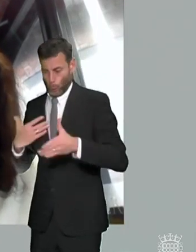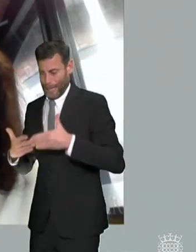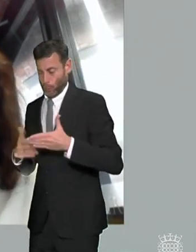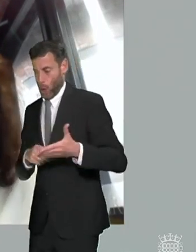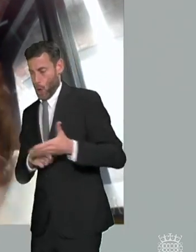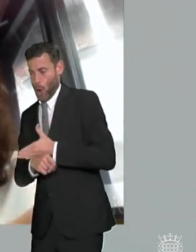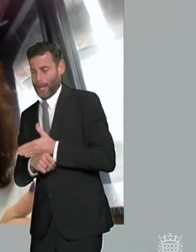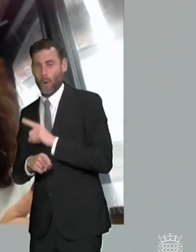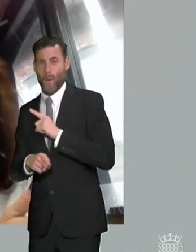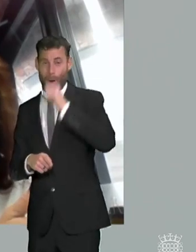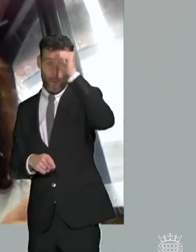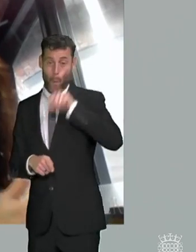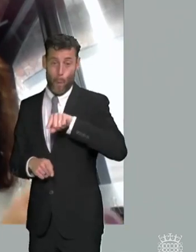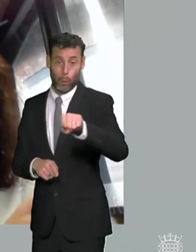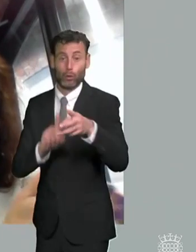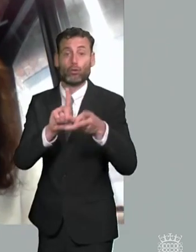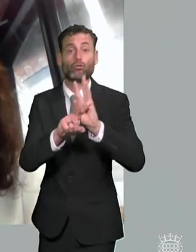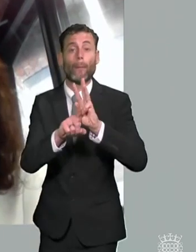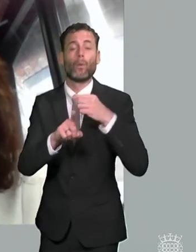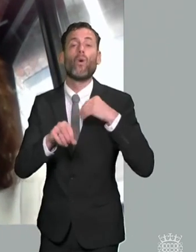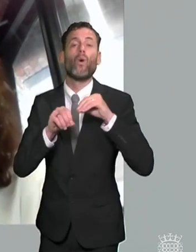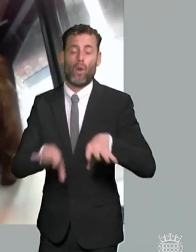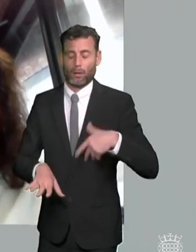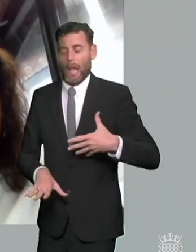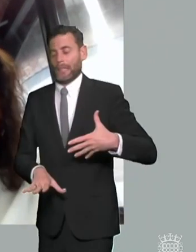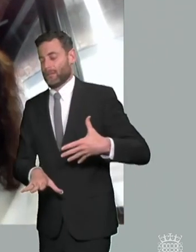it hit home they need to be dealing with these things six twelve months earlier before you get